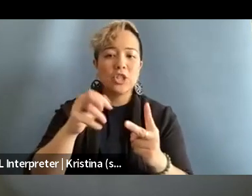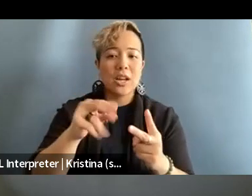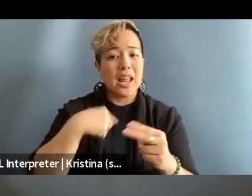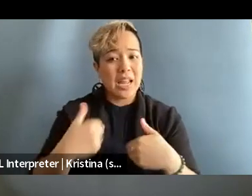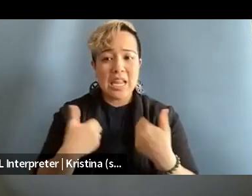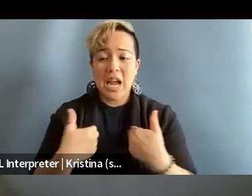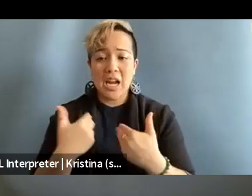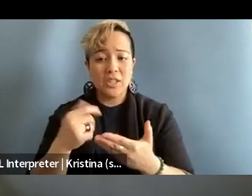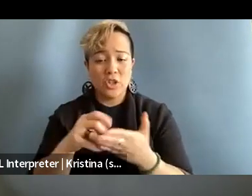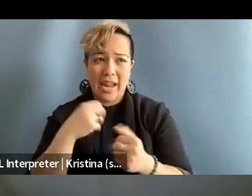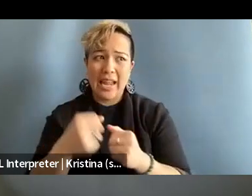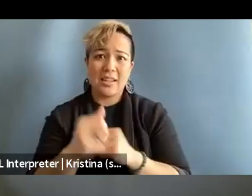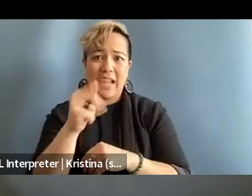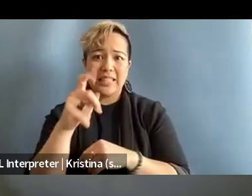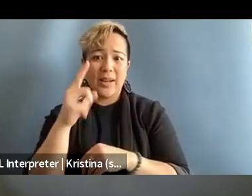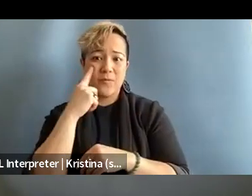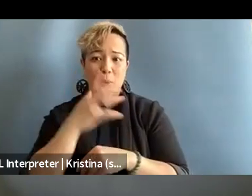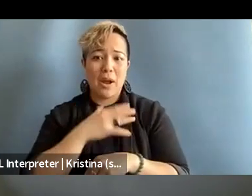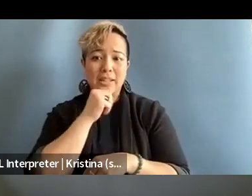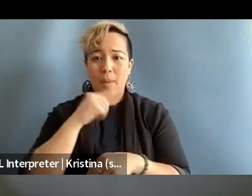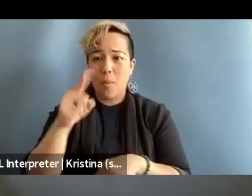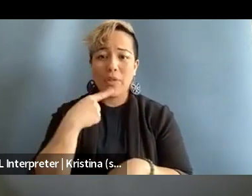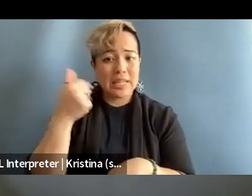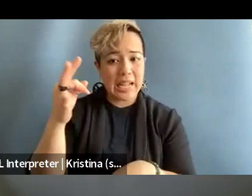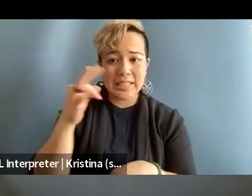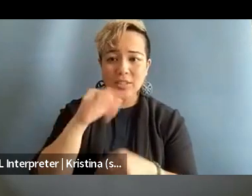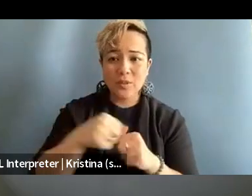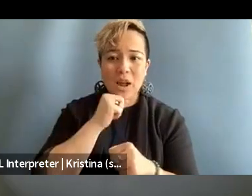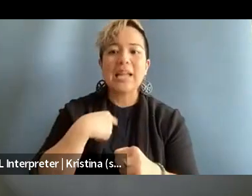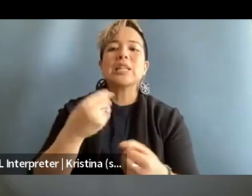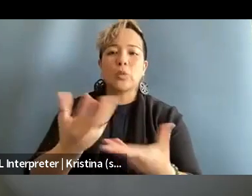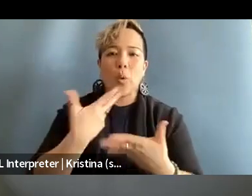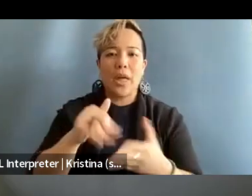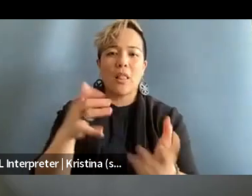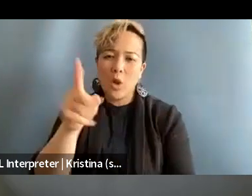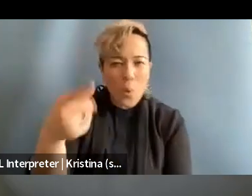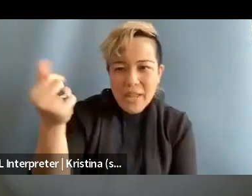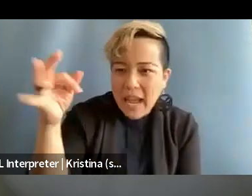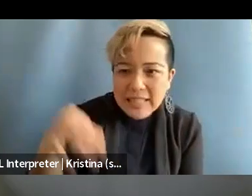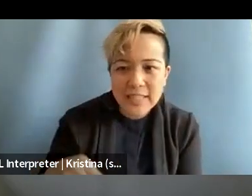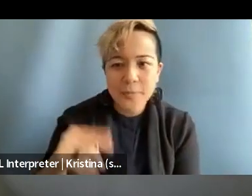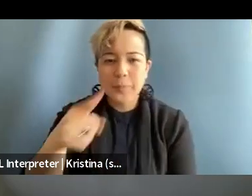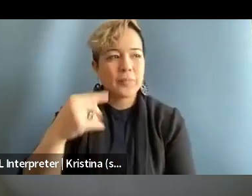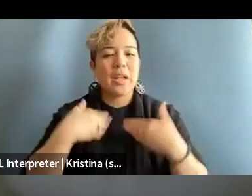for your age, I mean I'm only 19 years old, and I get told that a lot. I'm always the youngest person in the room